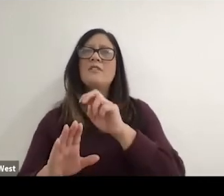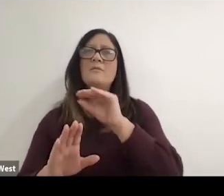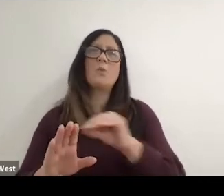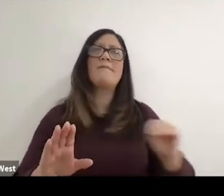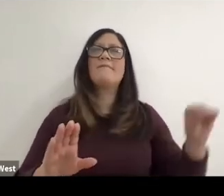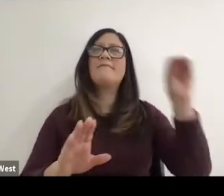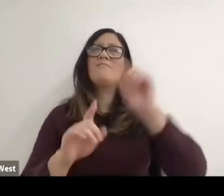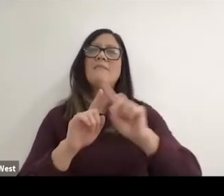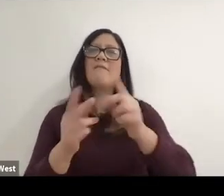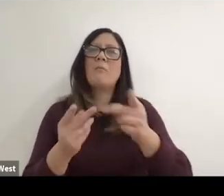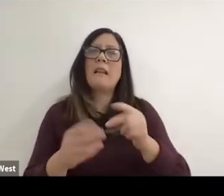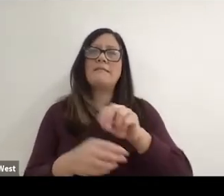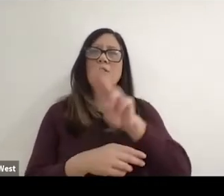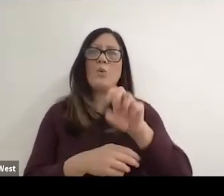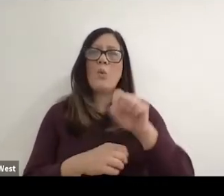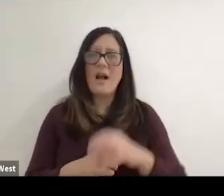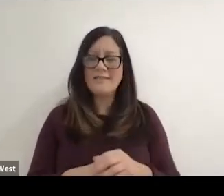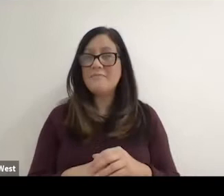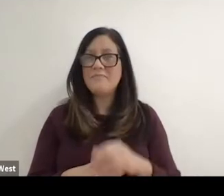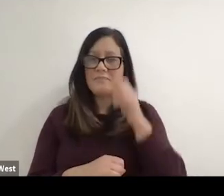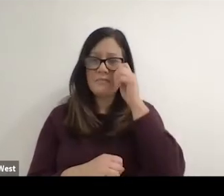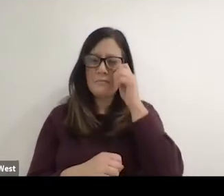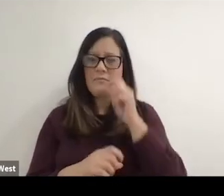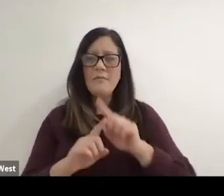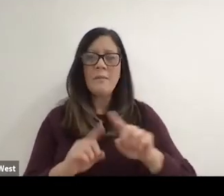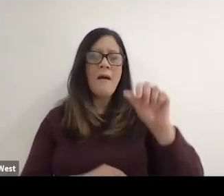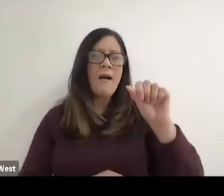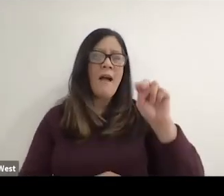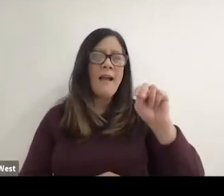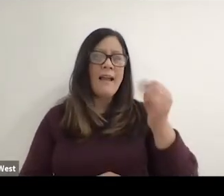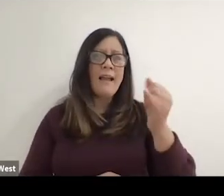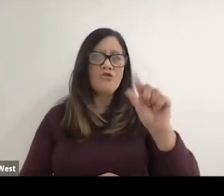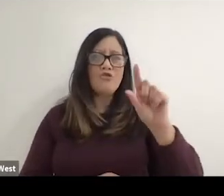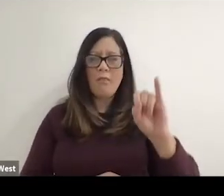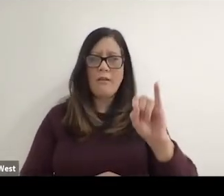But Anjali. You're a from University of Illinois.